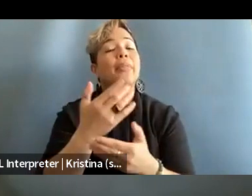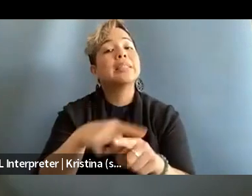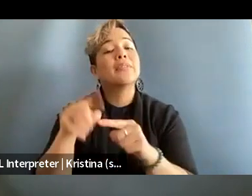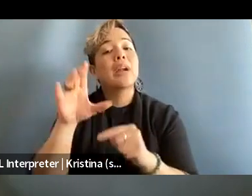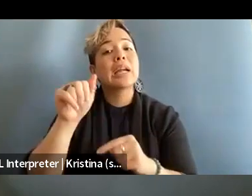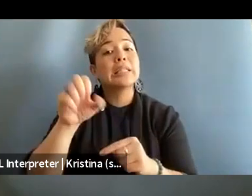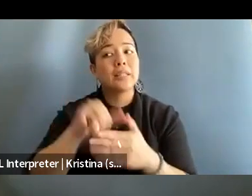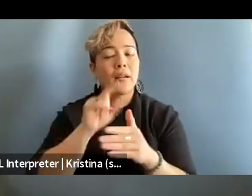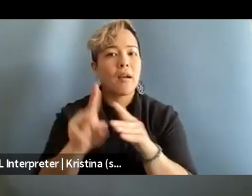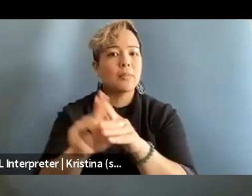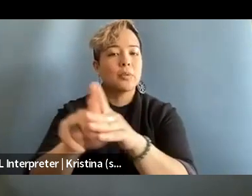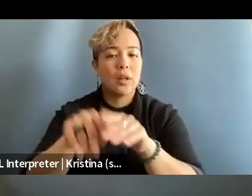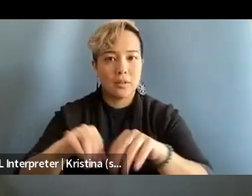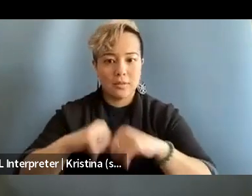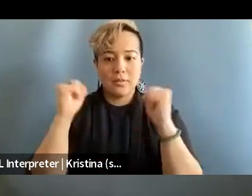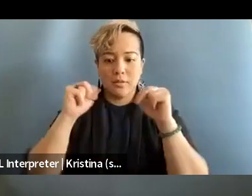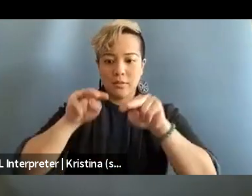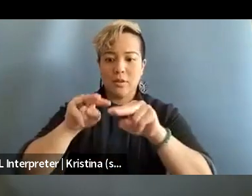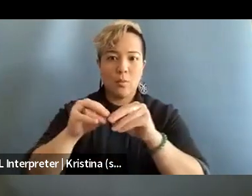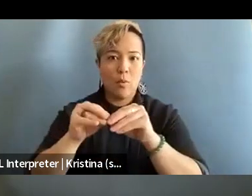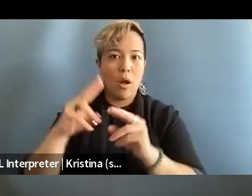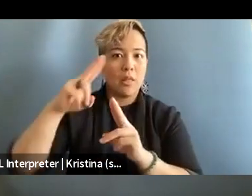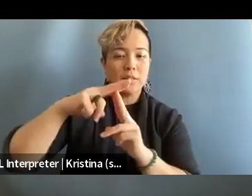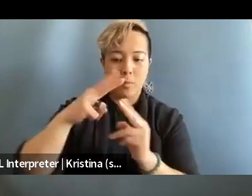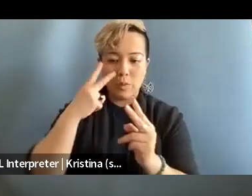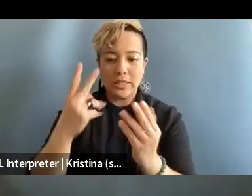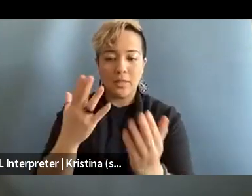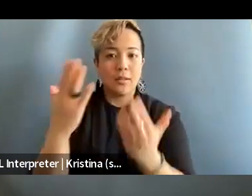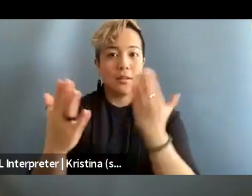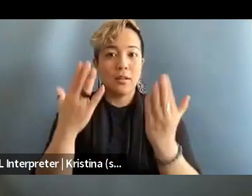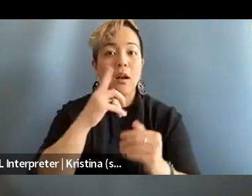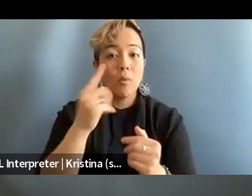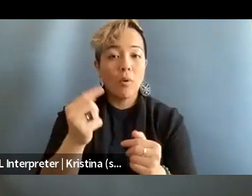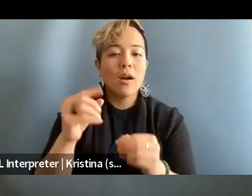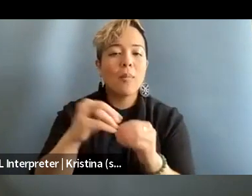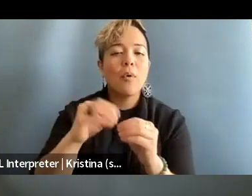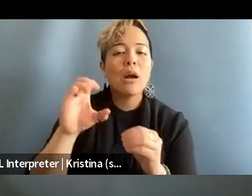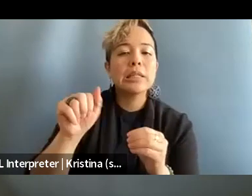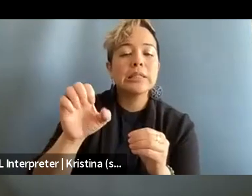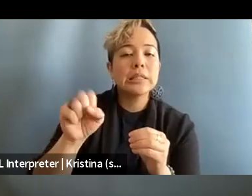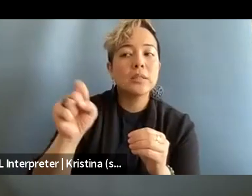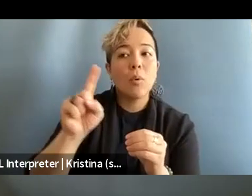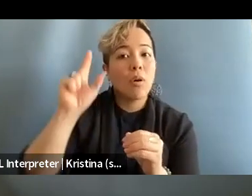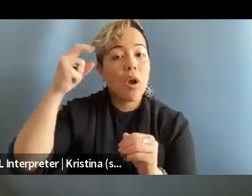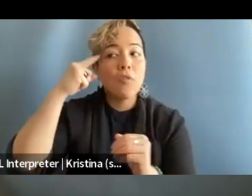frequently or that rise to the top internationally are cases where a government entity